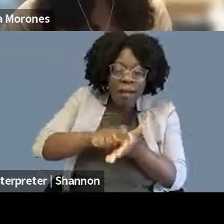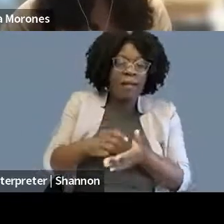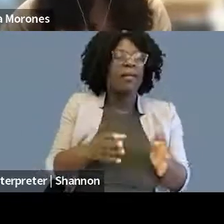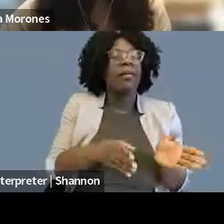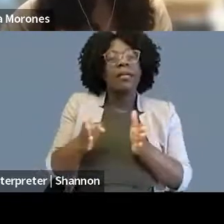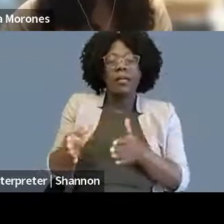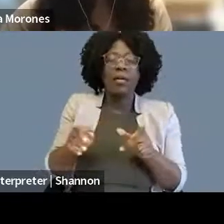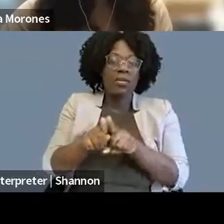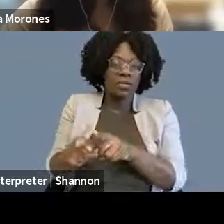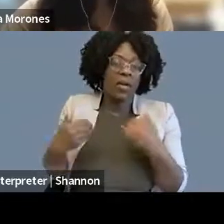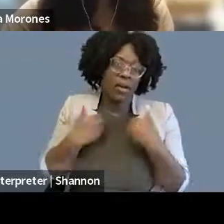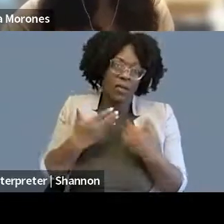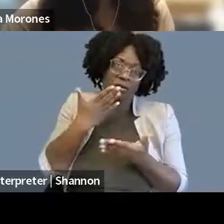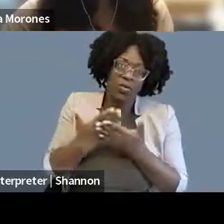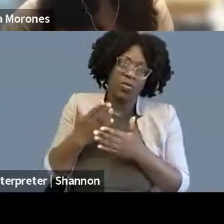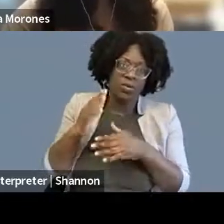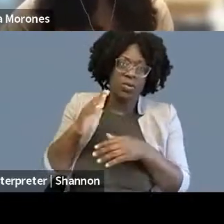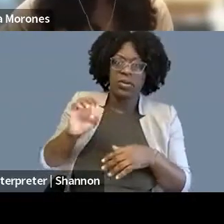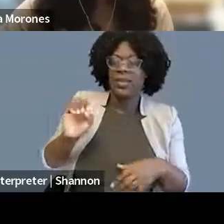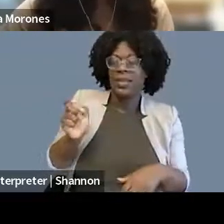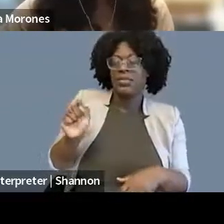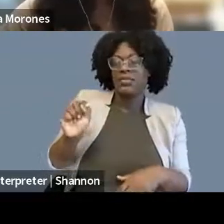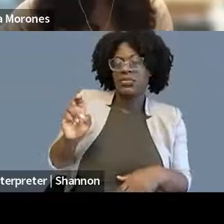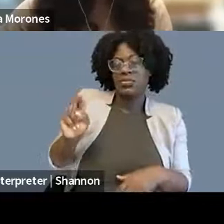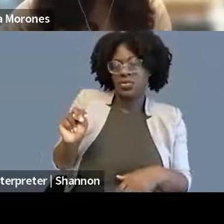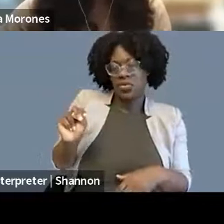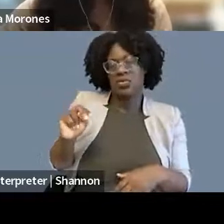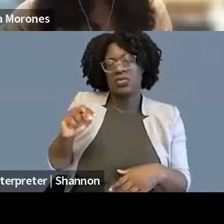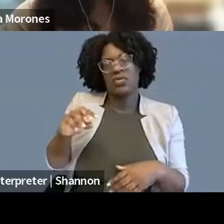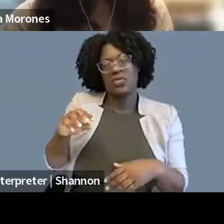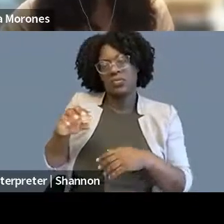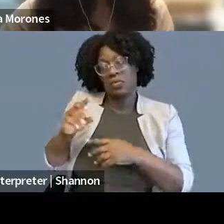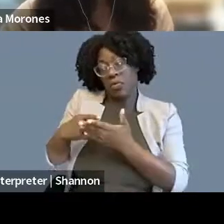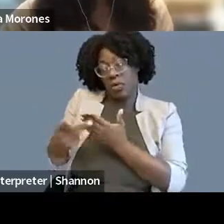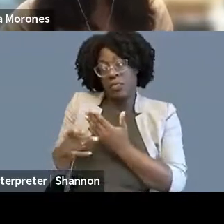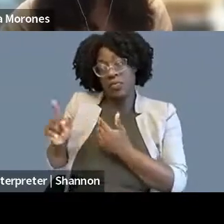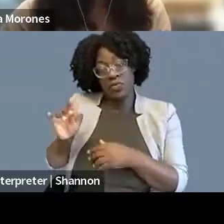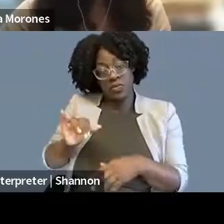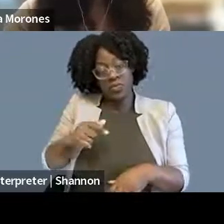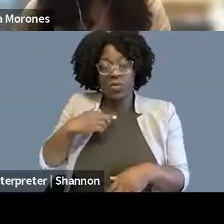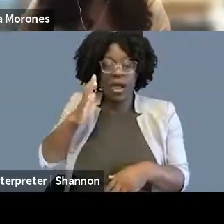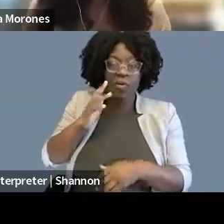so sometimes, I'll work with externs on their memos or asking them to do different types of research.